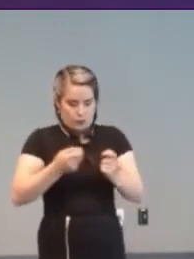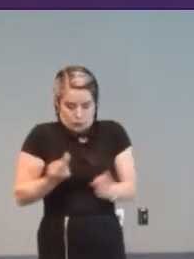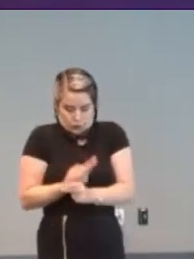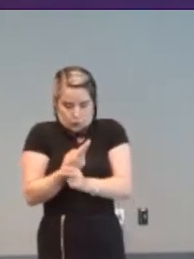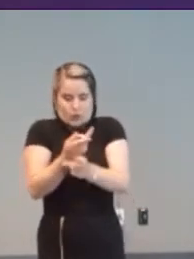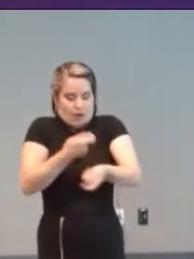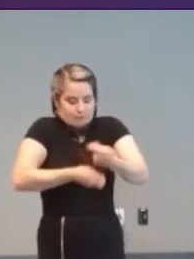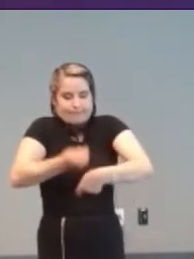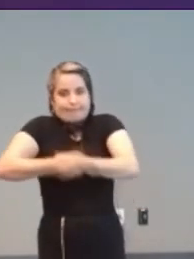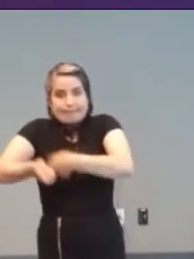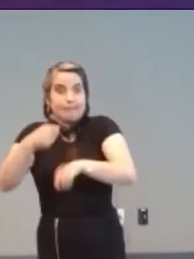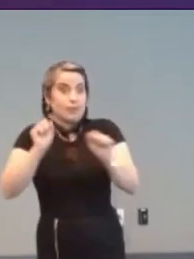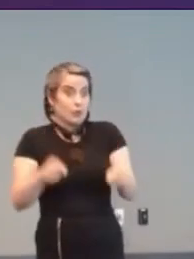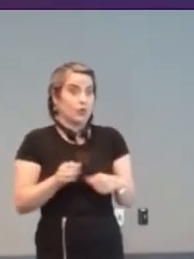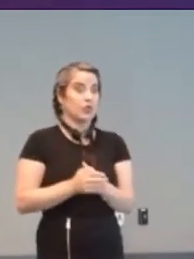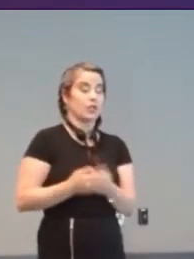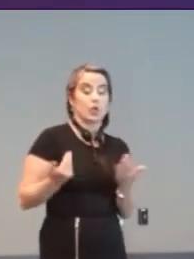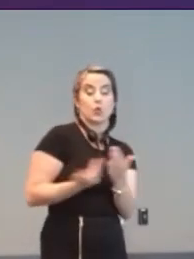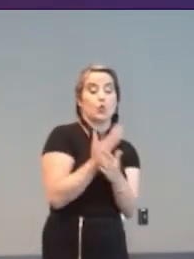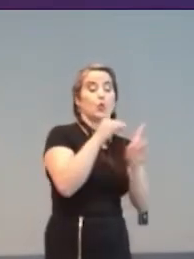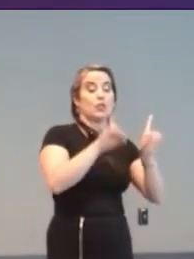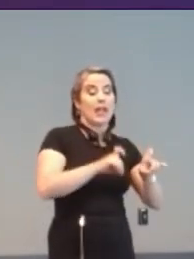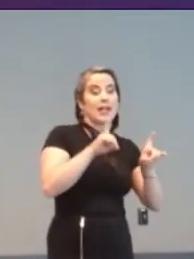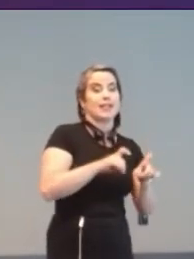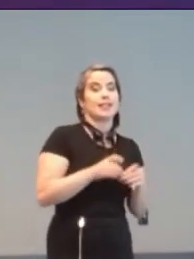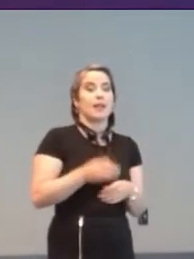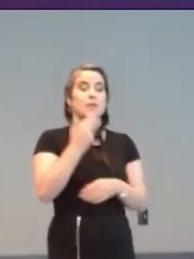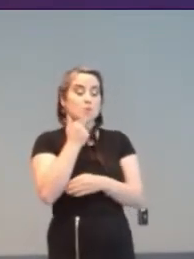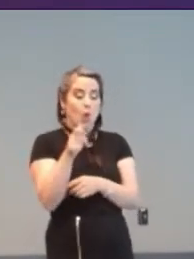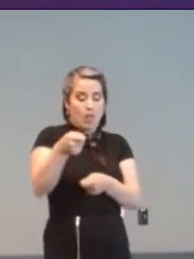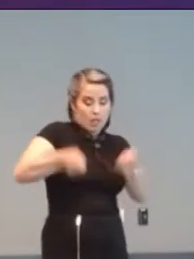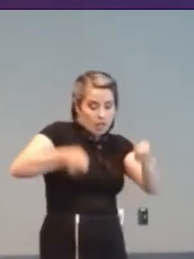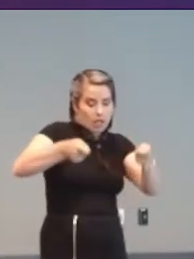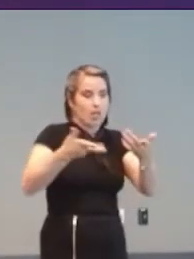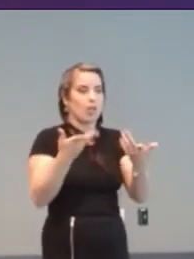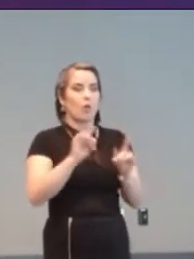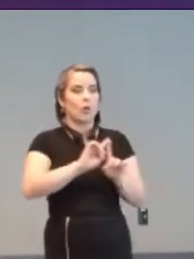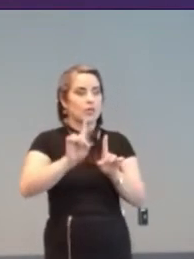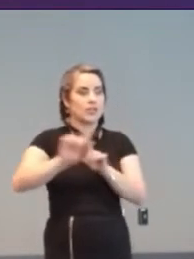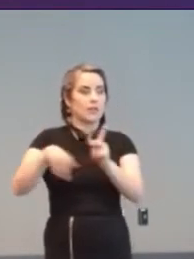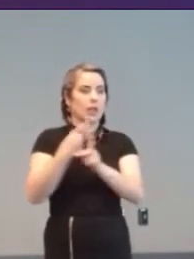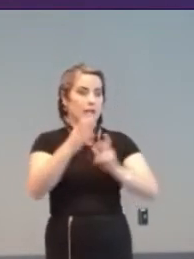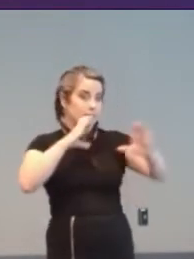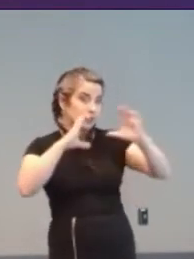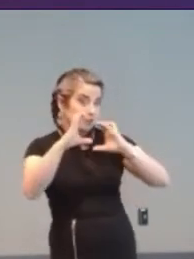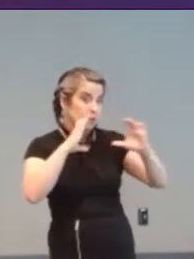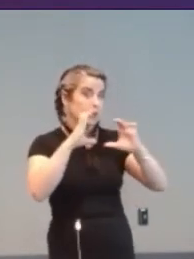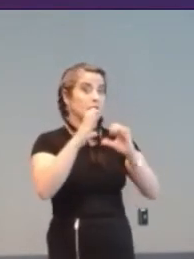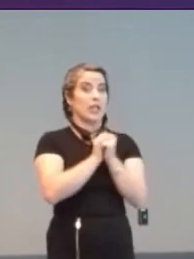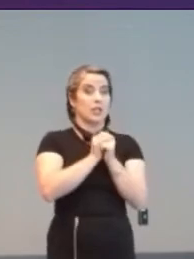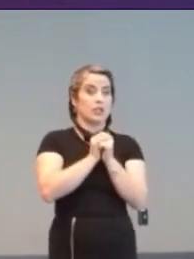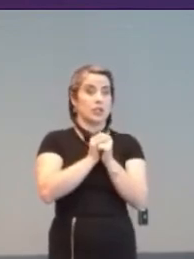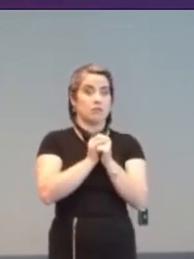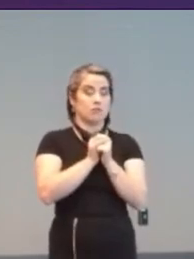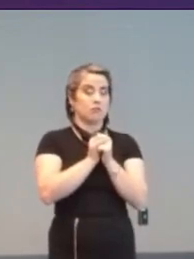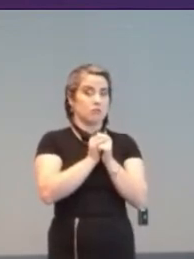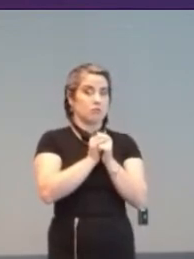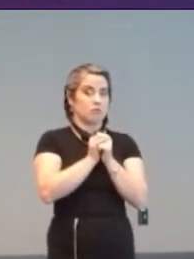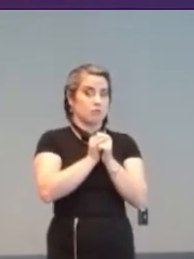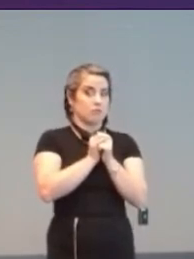They pioneered use of micro-switches, sip and puff and grid-based scan and select interfaces.